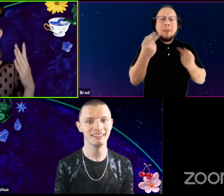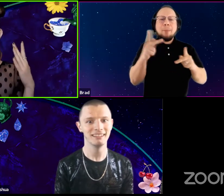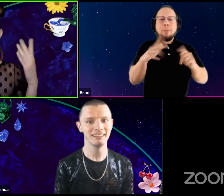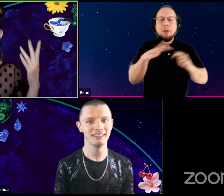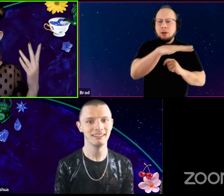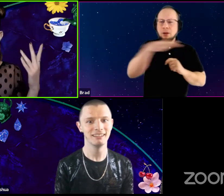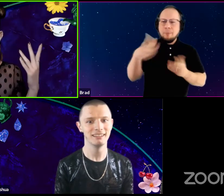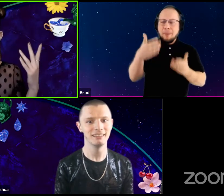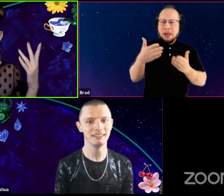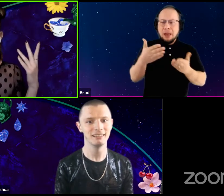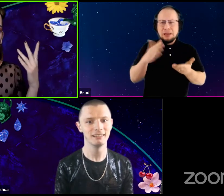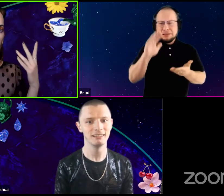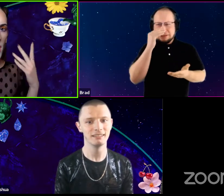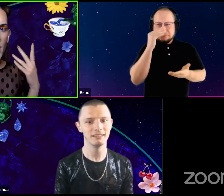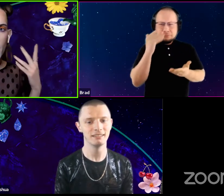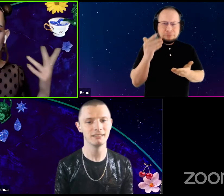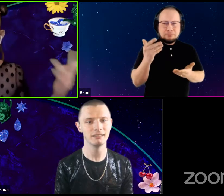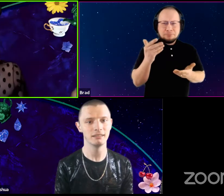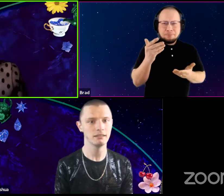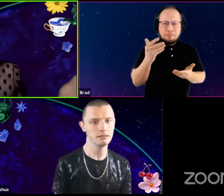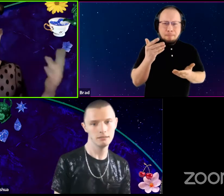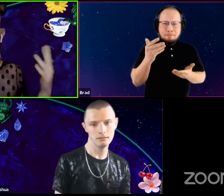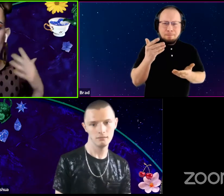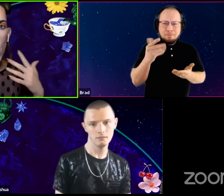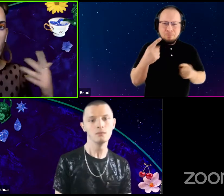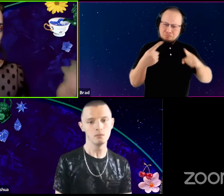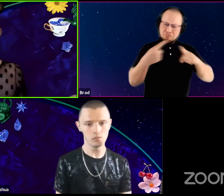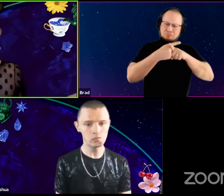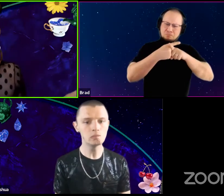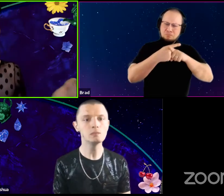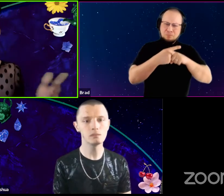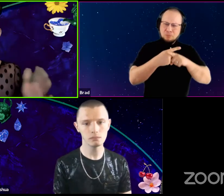seem paradoxical or contradictory, but I'm curious